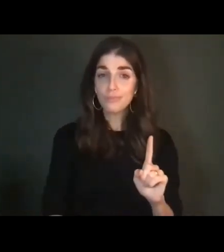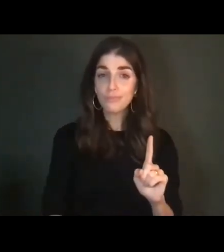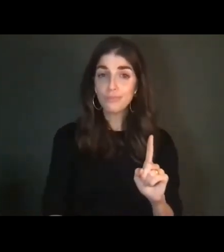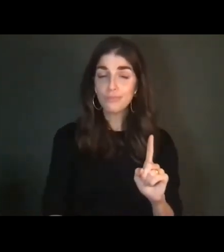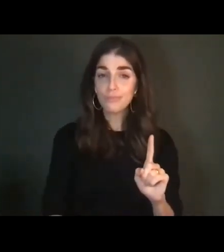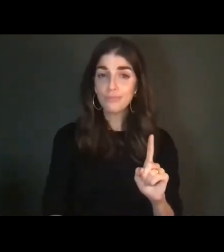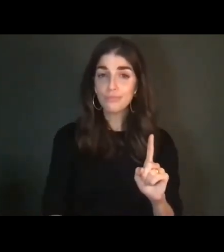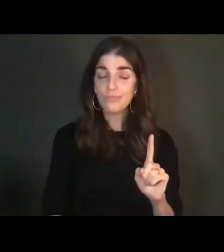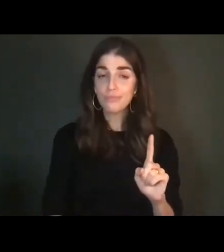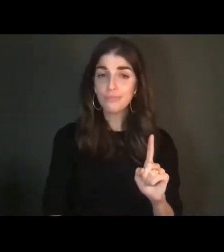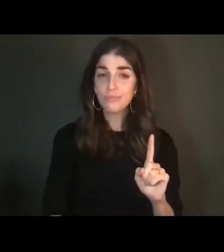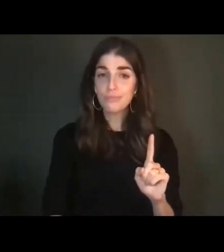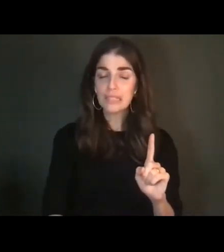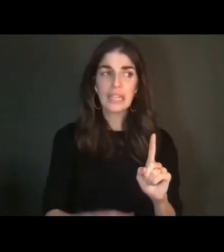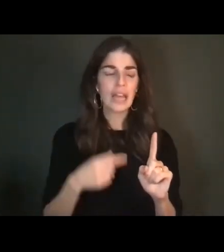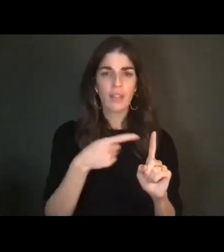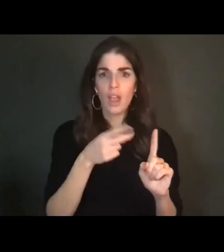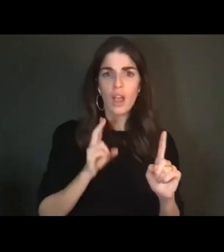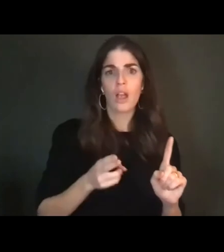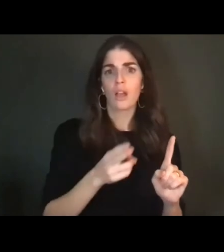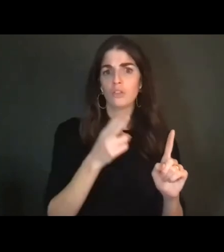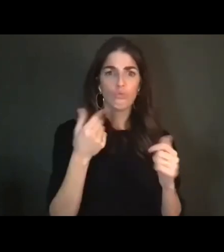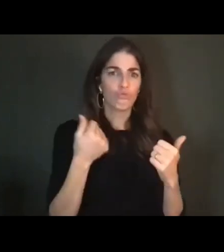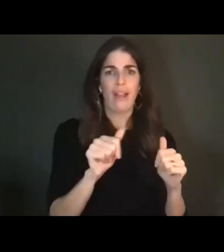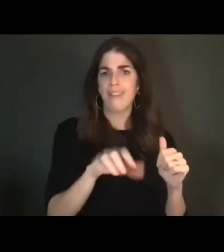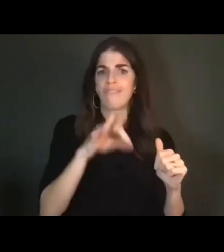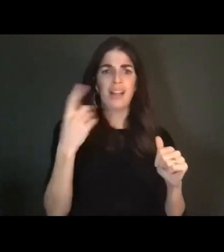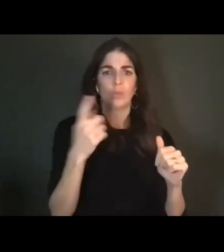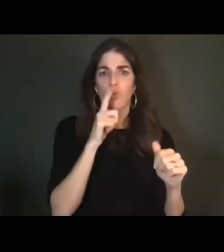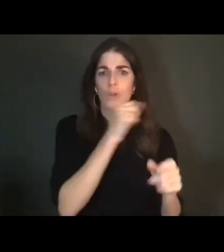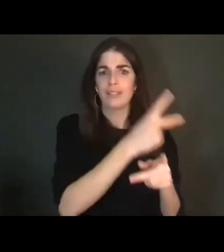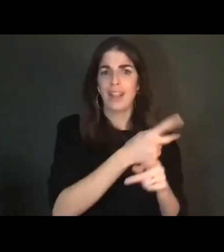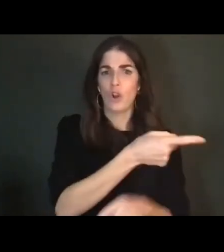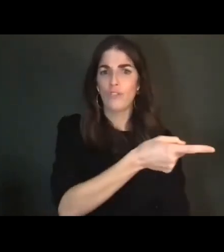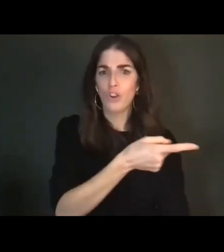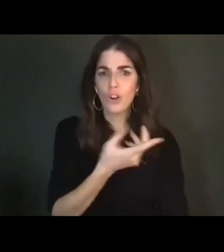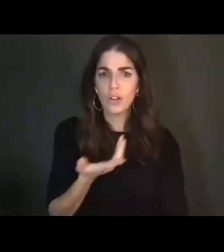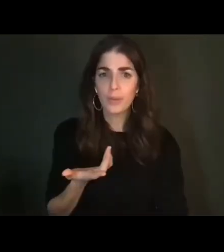a hurry to find someone there who would care for her and everything. Is that how things